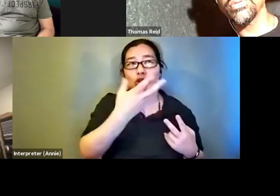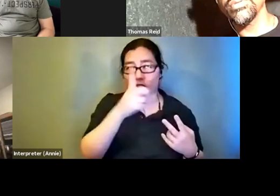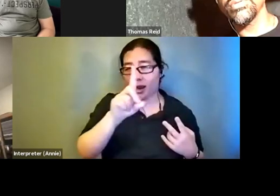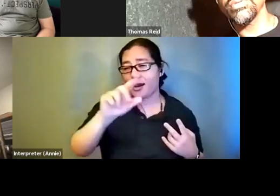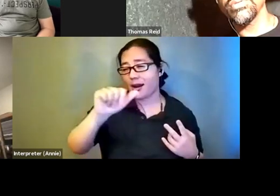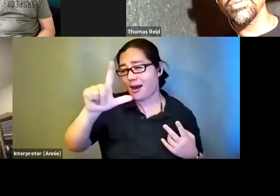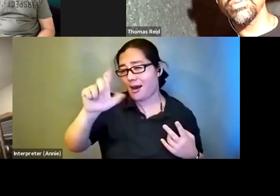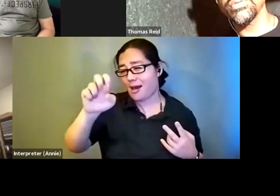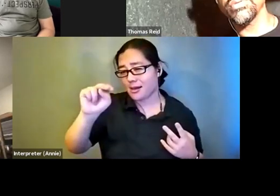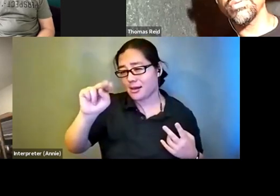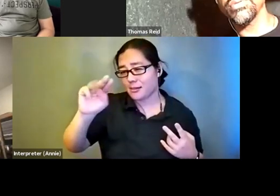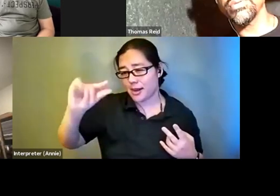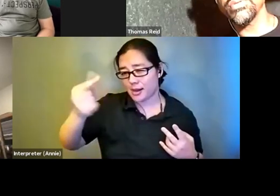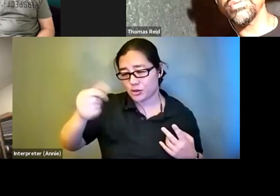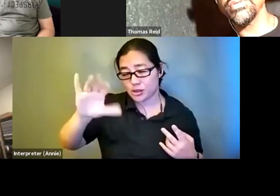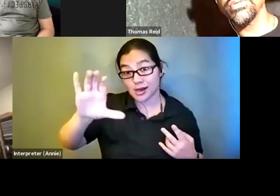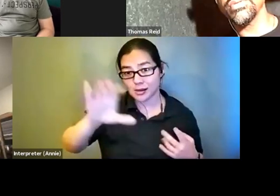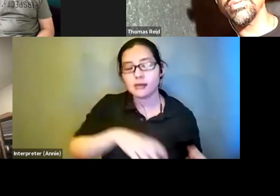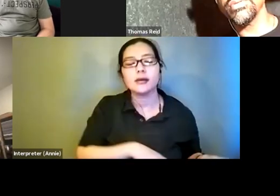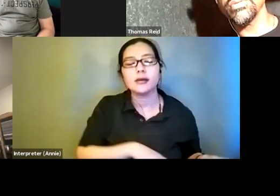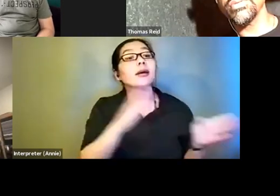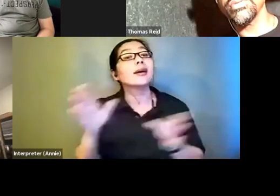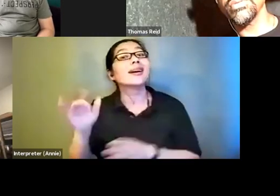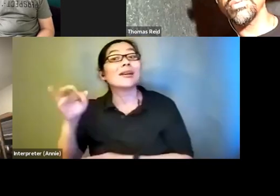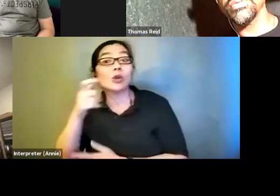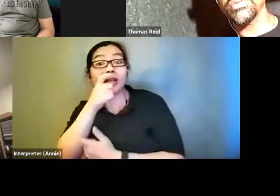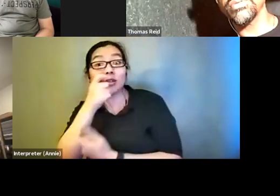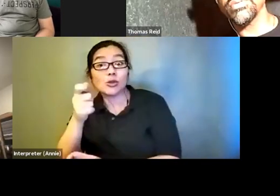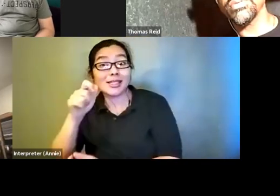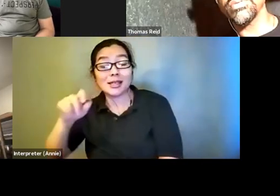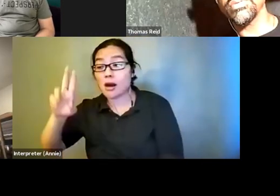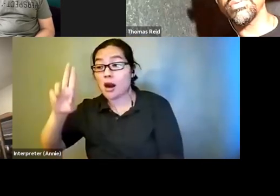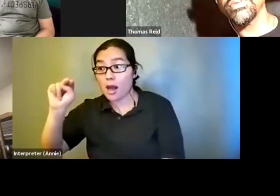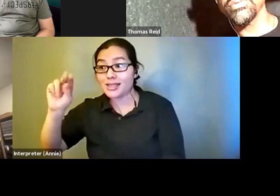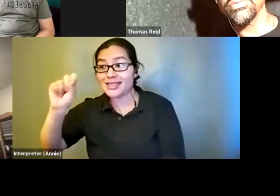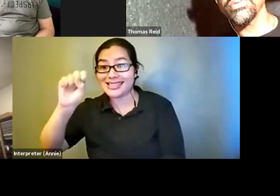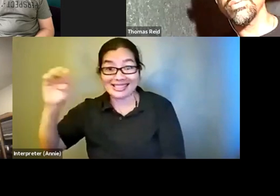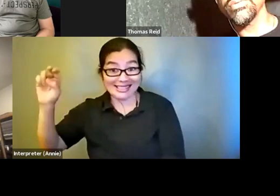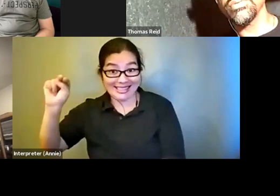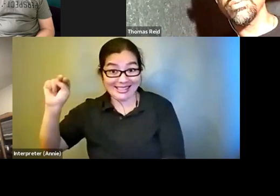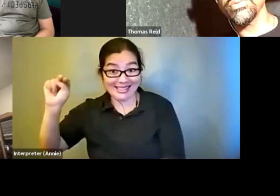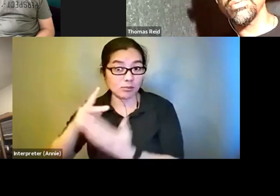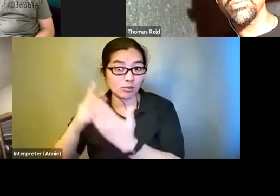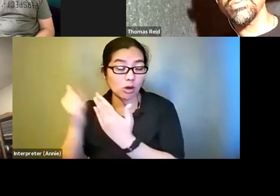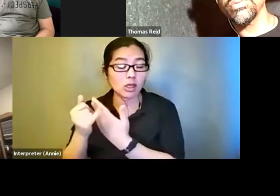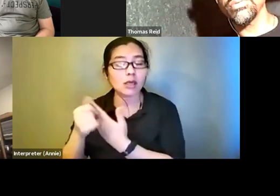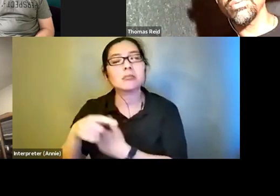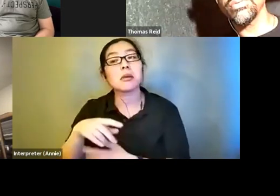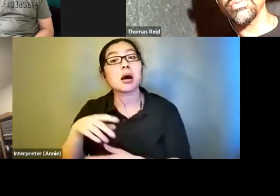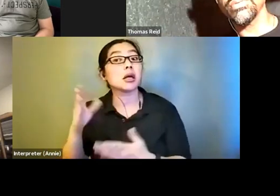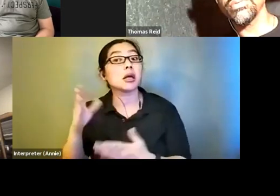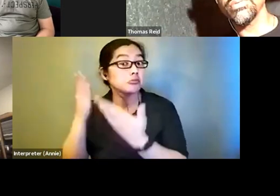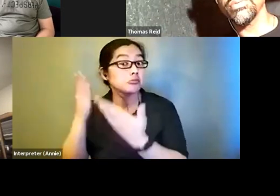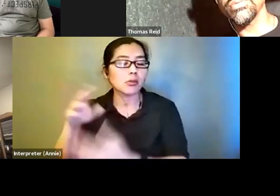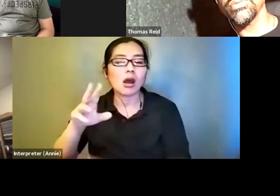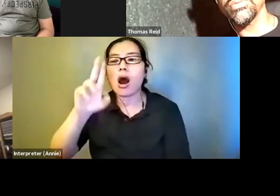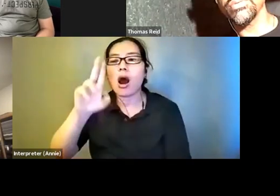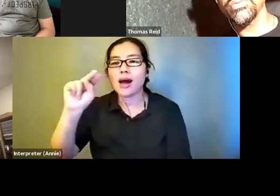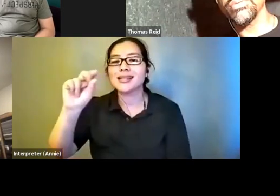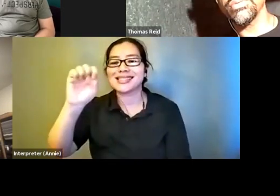interested in the unseen project my recommendation would be go to unseen comic. com. All singular.